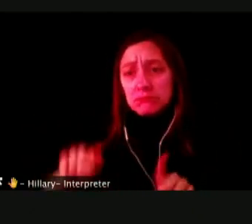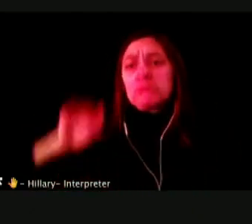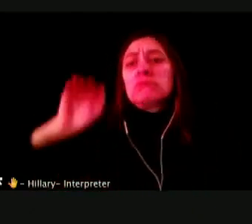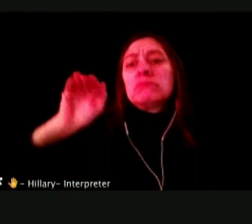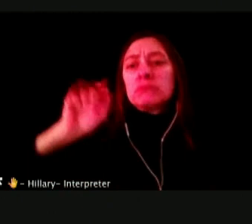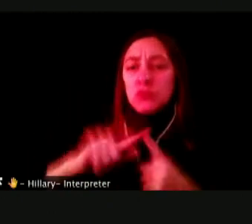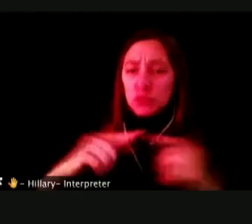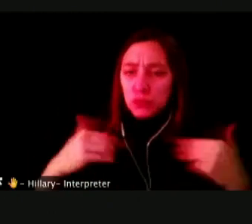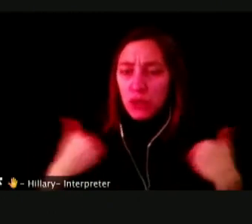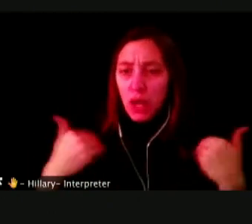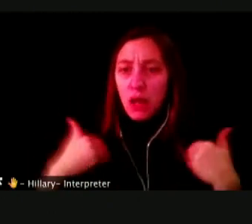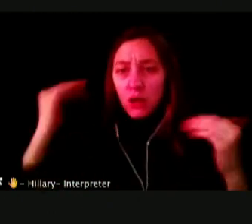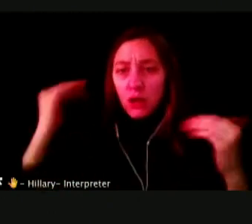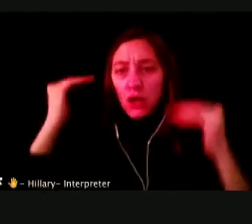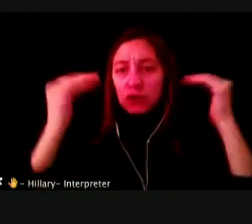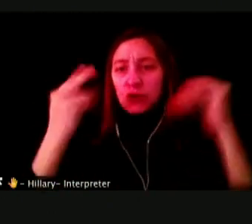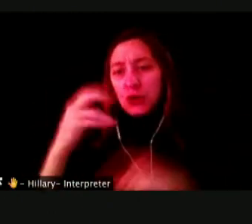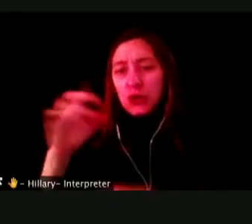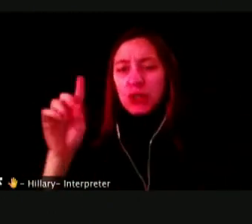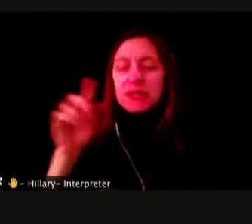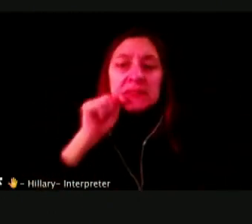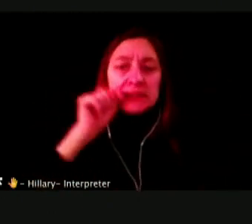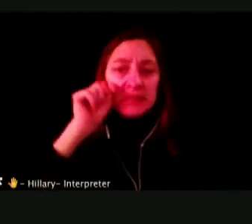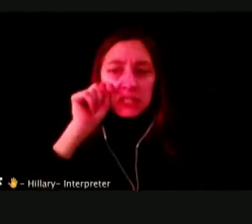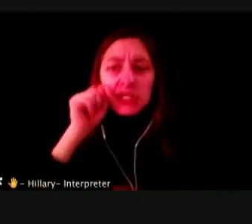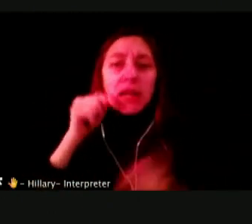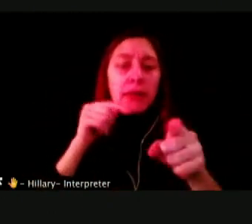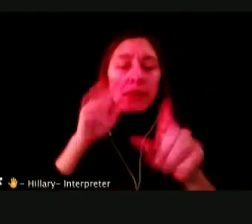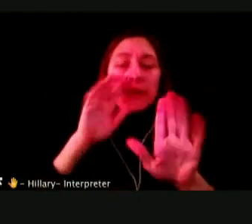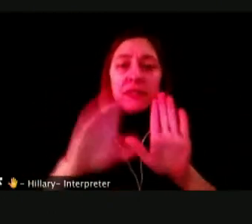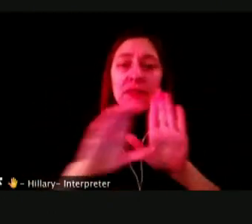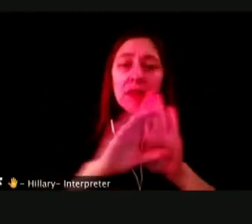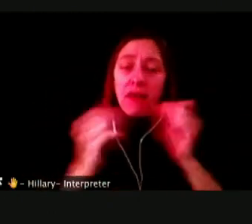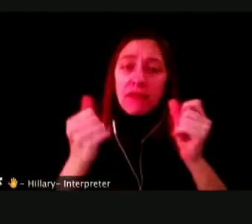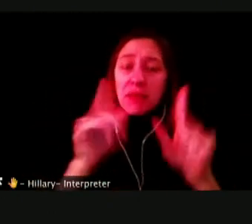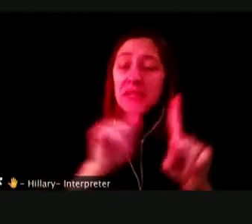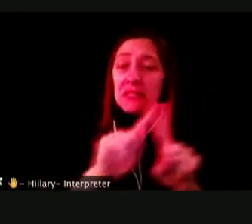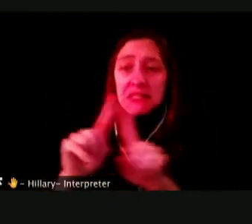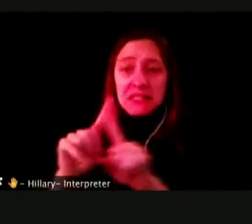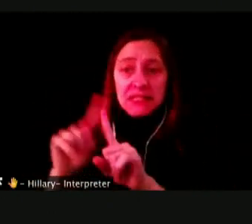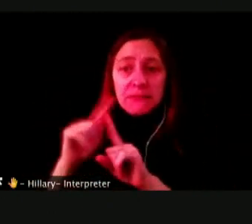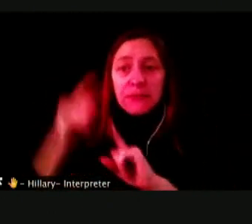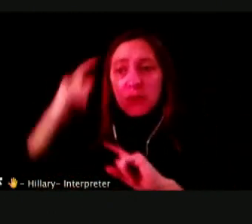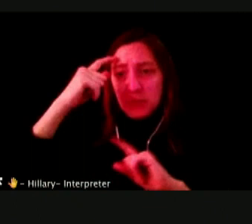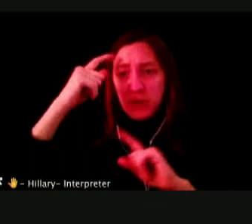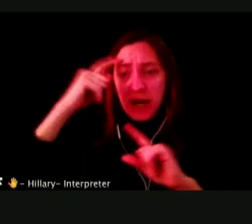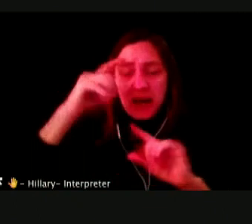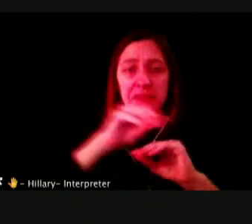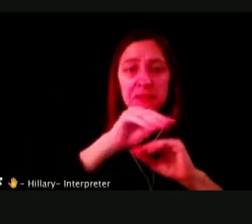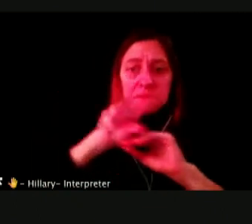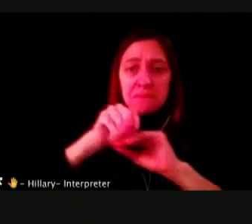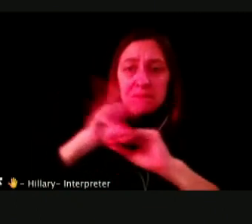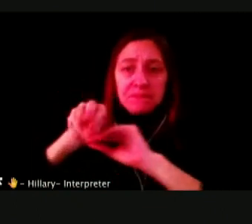THESE ARE COMPOSITE IMAGE OF MANY BRAINS. THIS IS A CROSS-SECTION OF THE POPULATION.